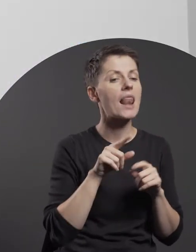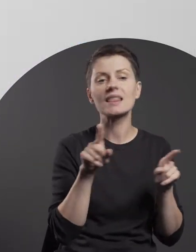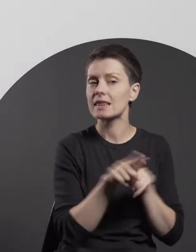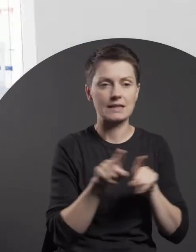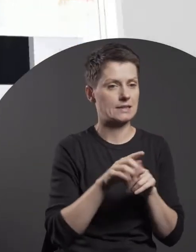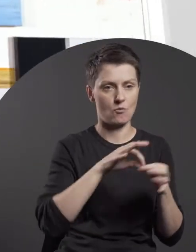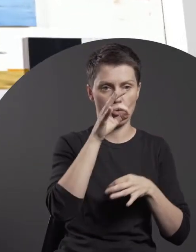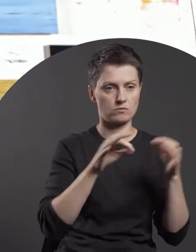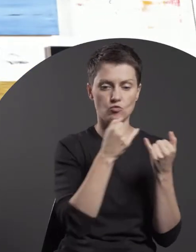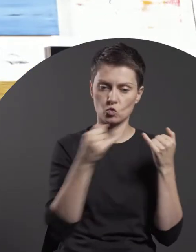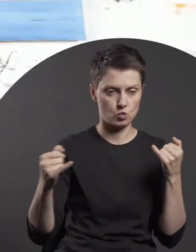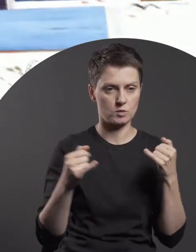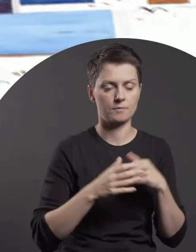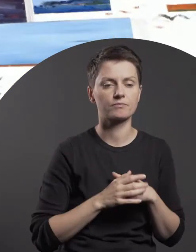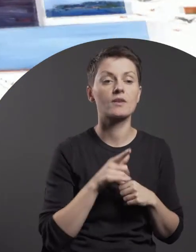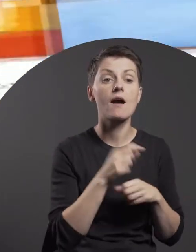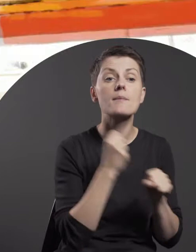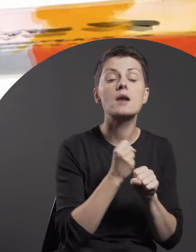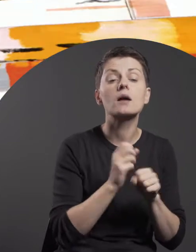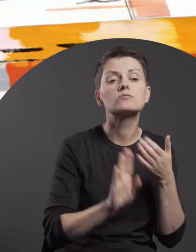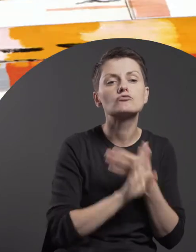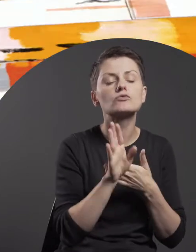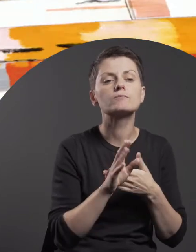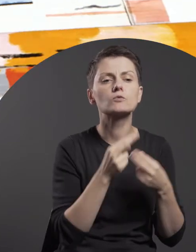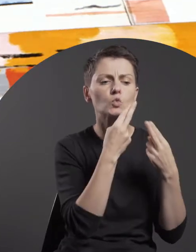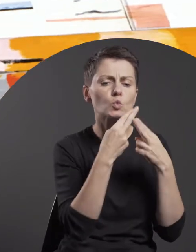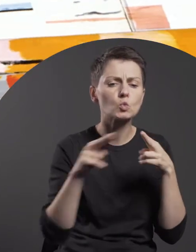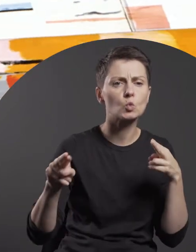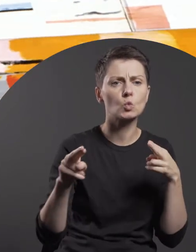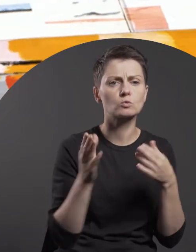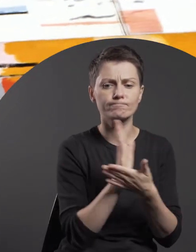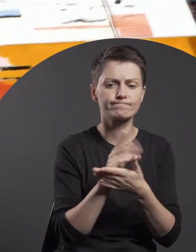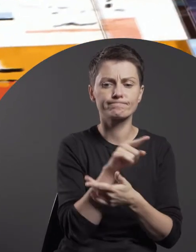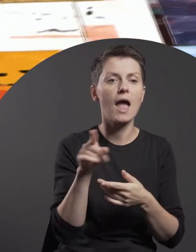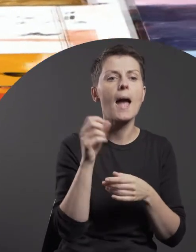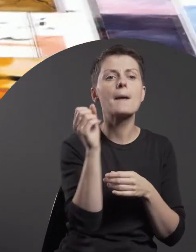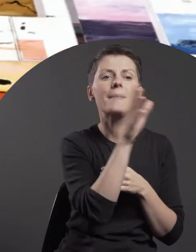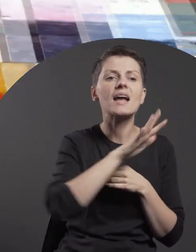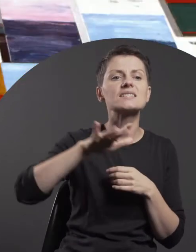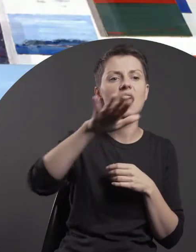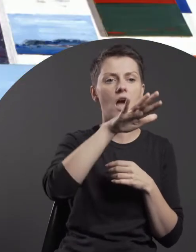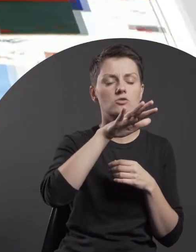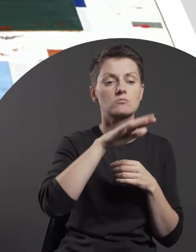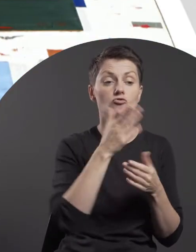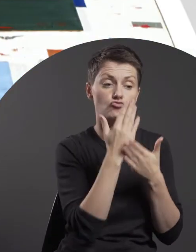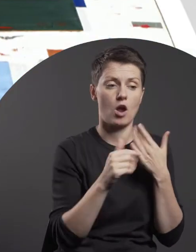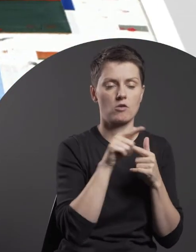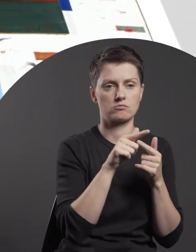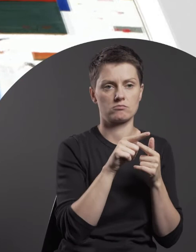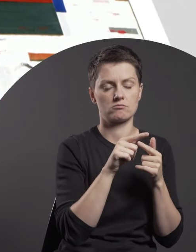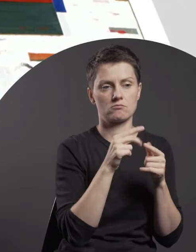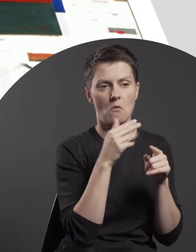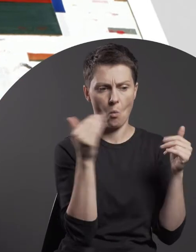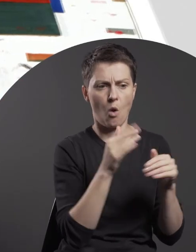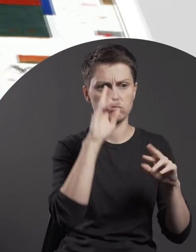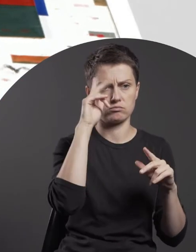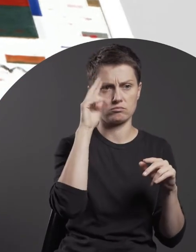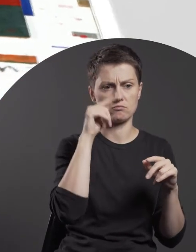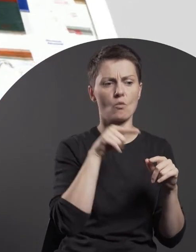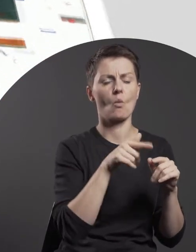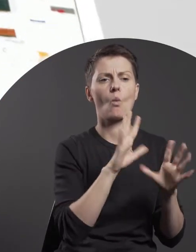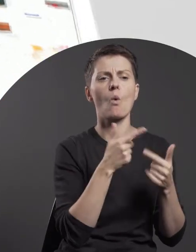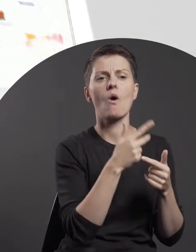The individual works show various landscapes. Some of them are identifiable as seascapes,